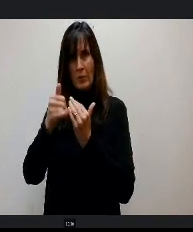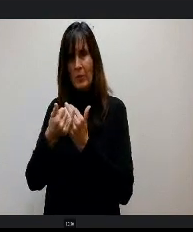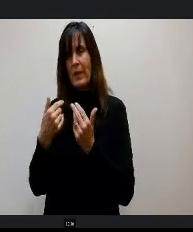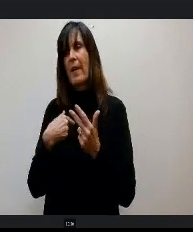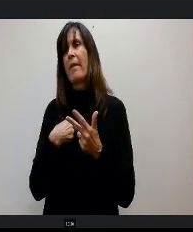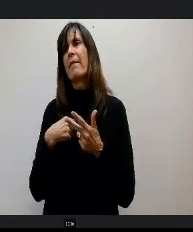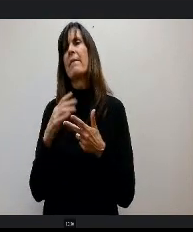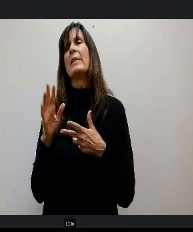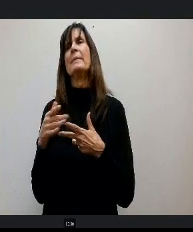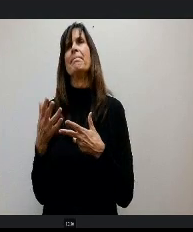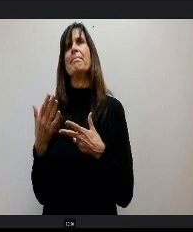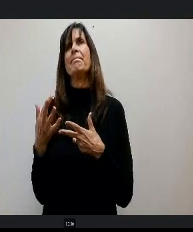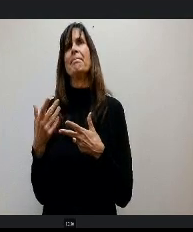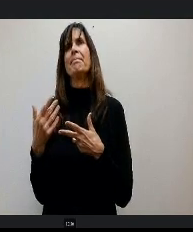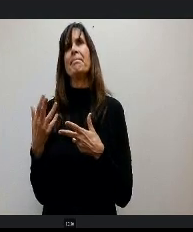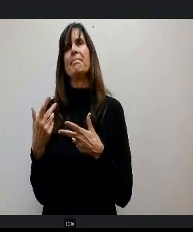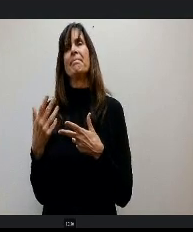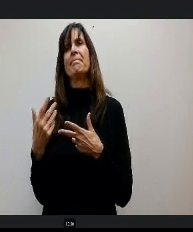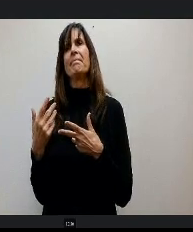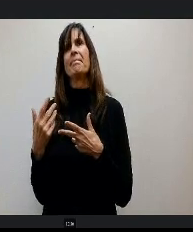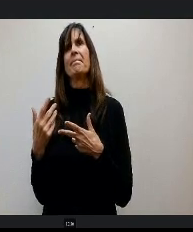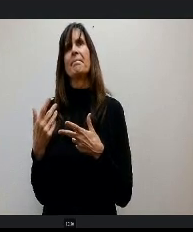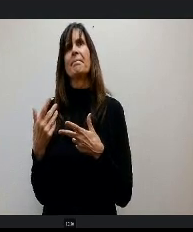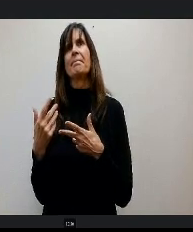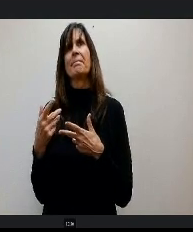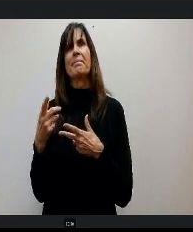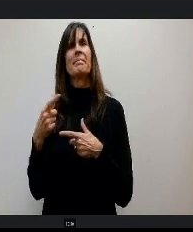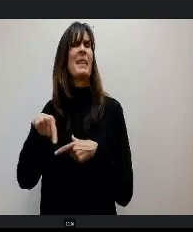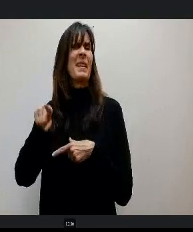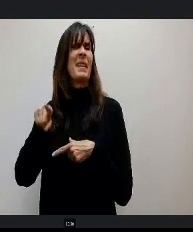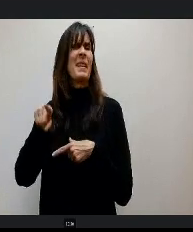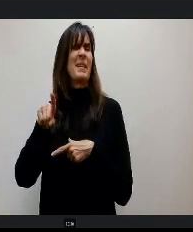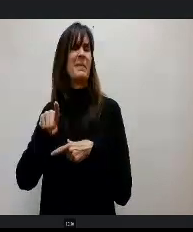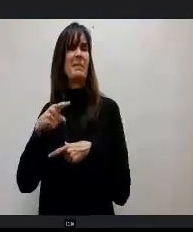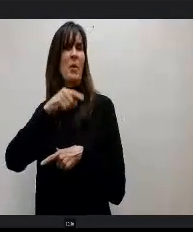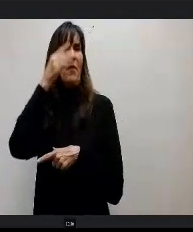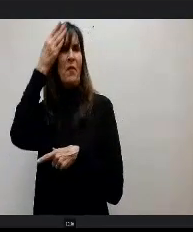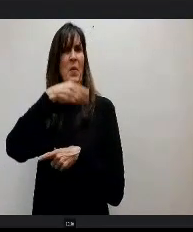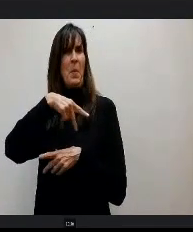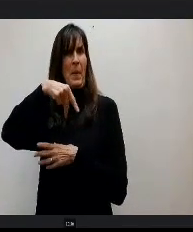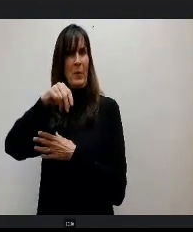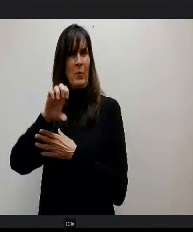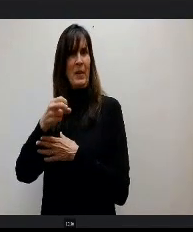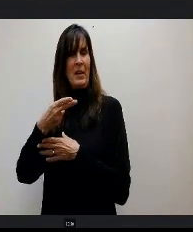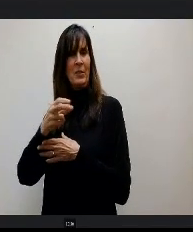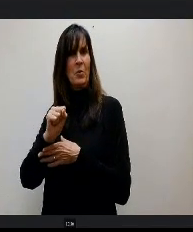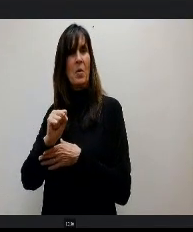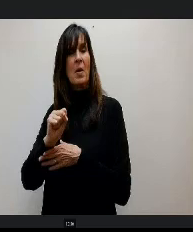And there we are in front of pine Creek and of course we had to go to the pool and a